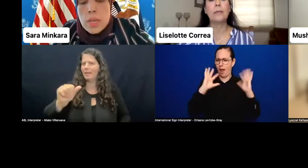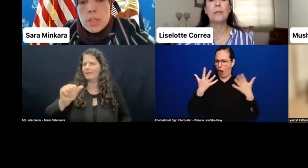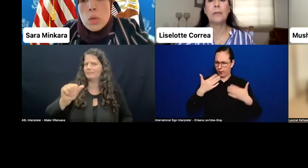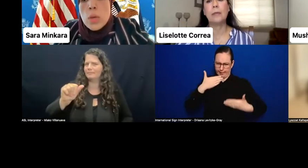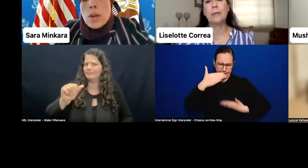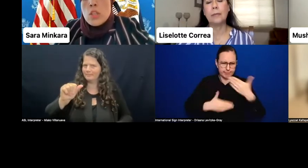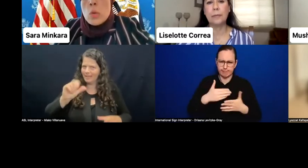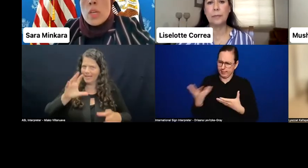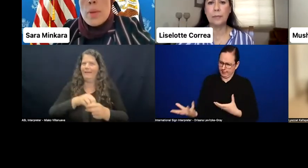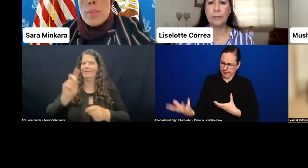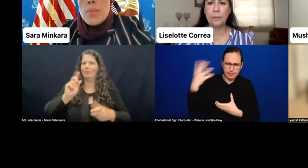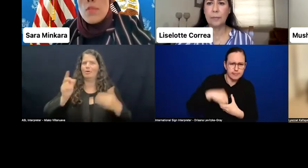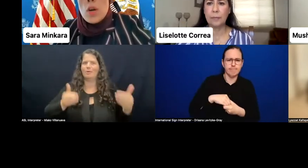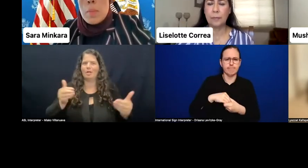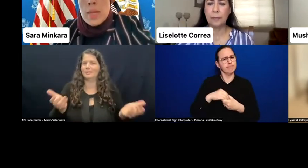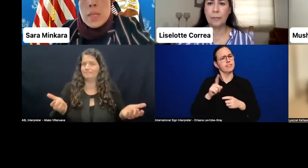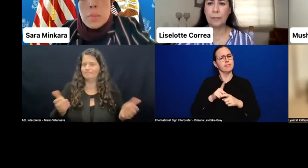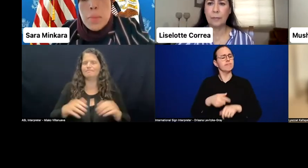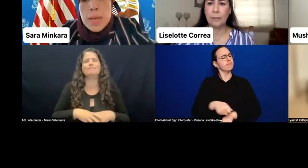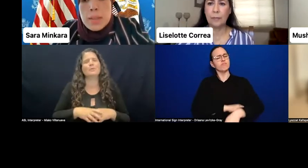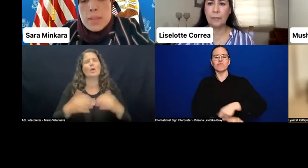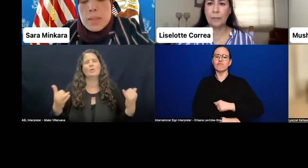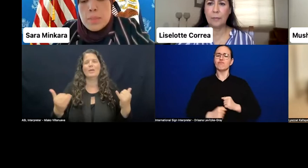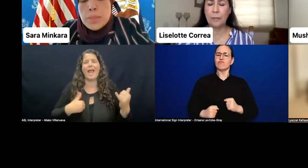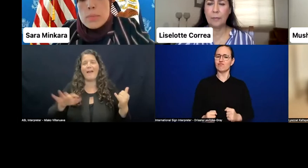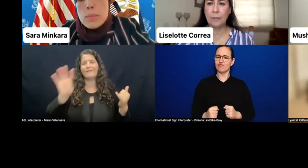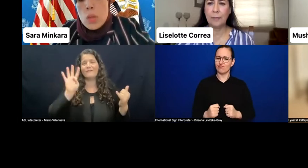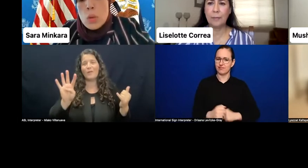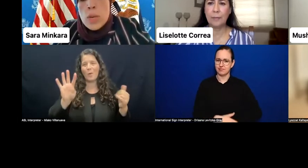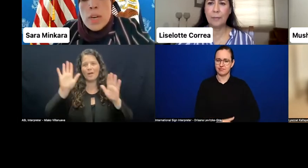So we are joined by four amazing panelists, where